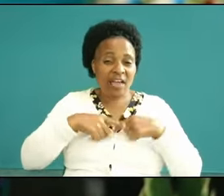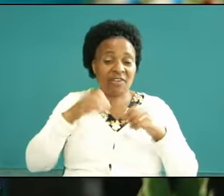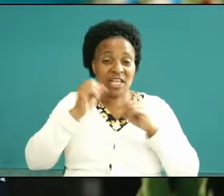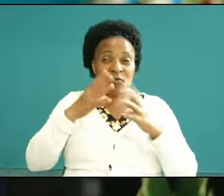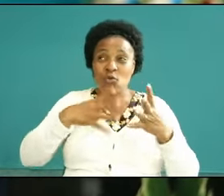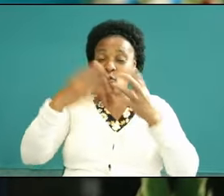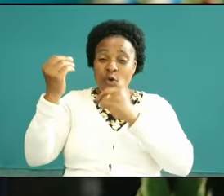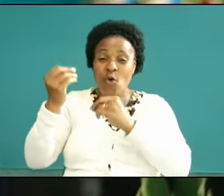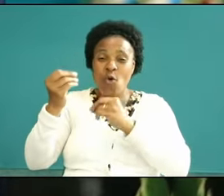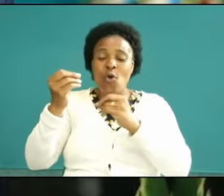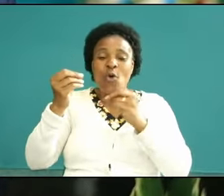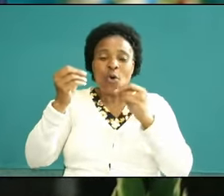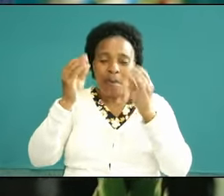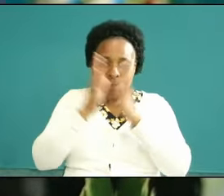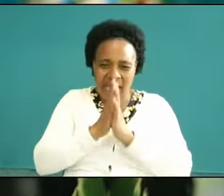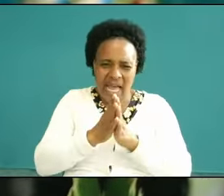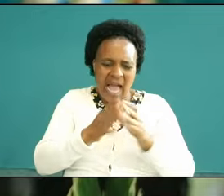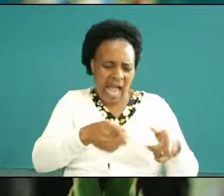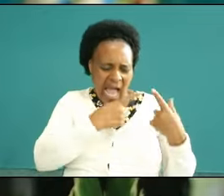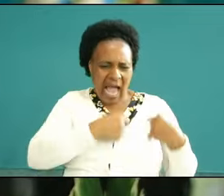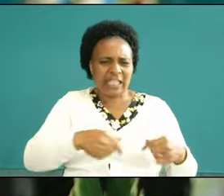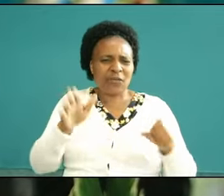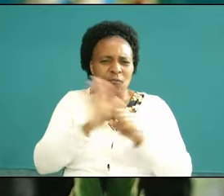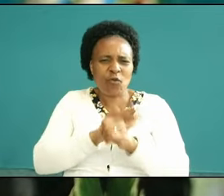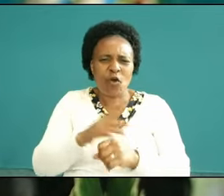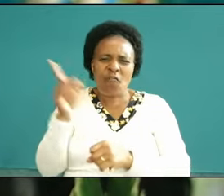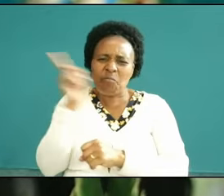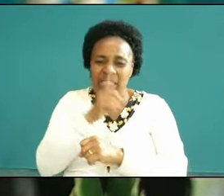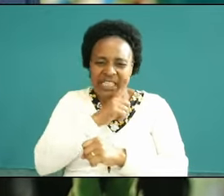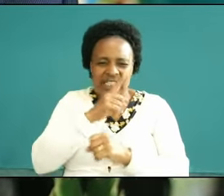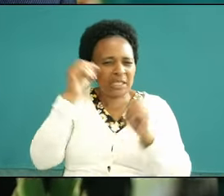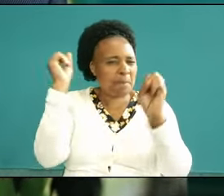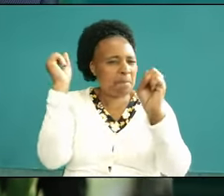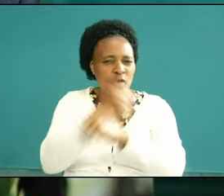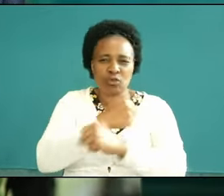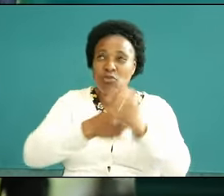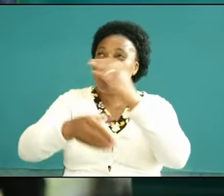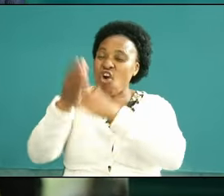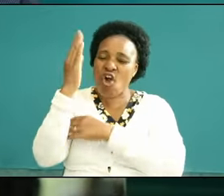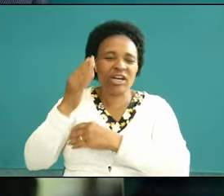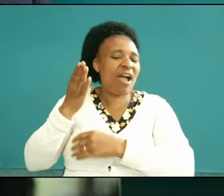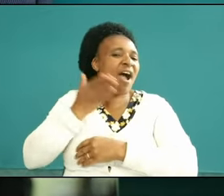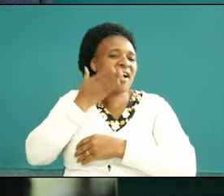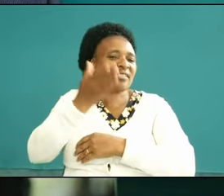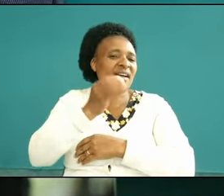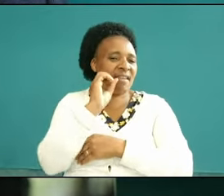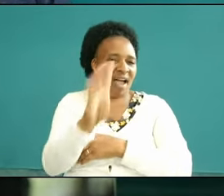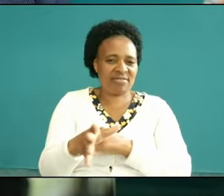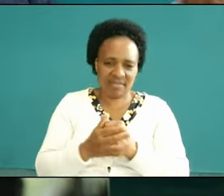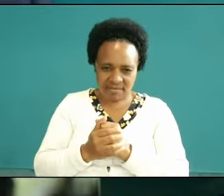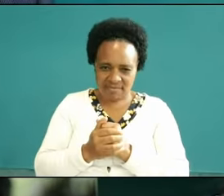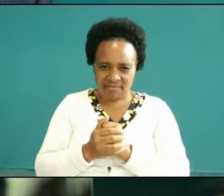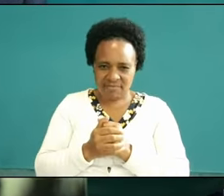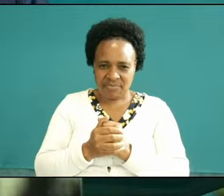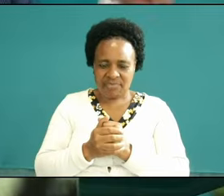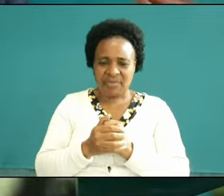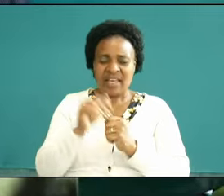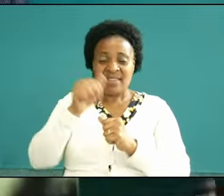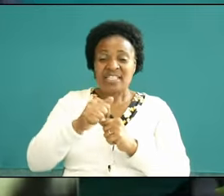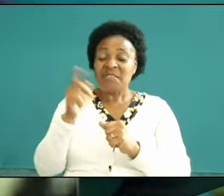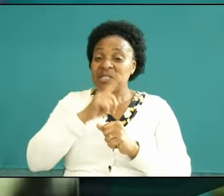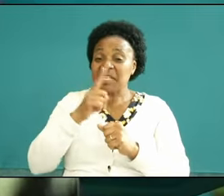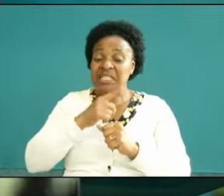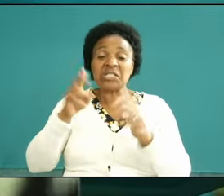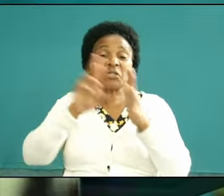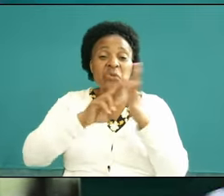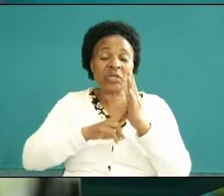with a heart that is so full of Darkness PES get raid of bitterness rage and anger outcry